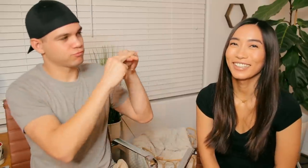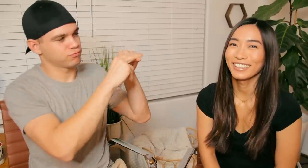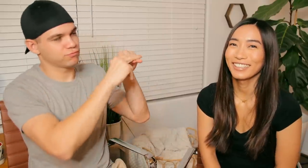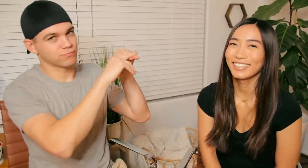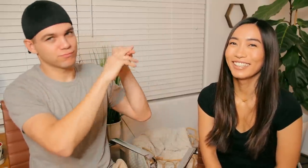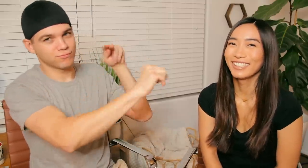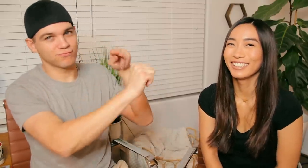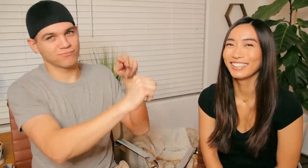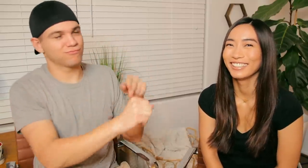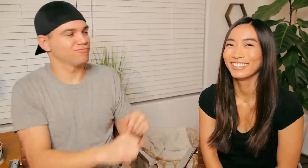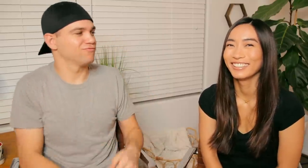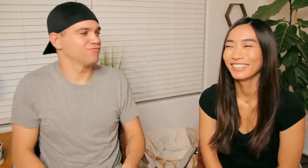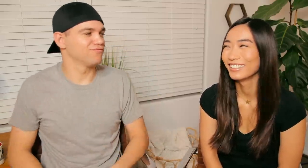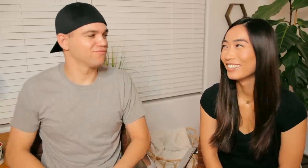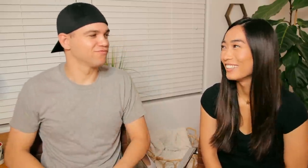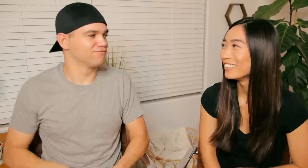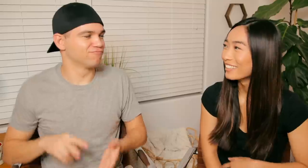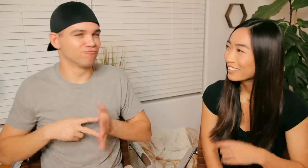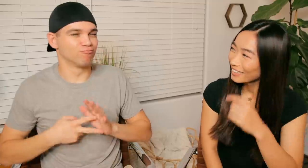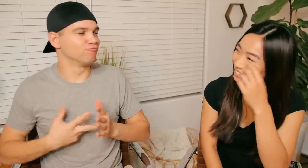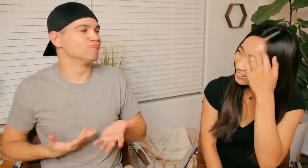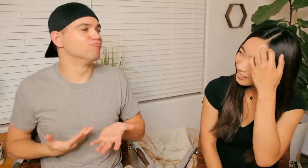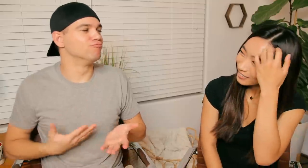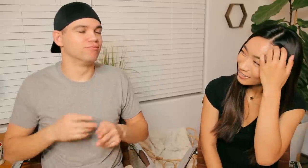E: wwhaat..😶 What does that one mean?